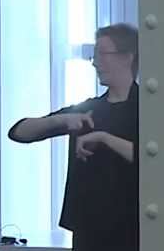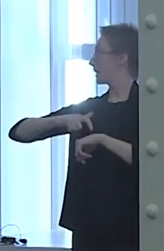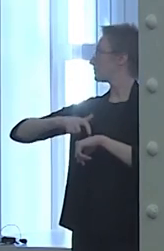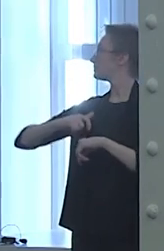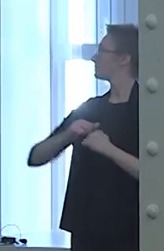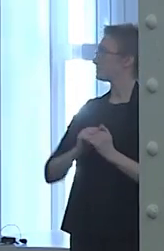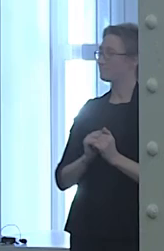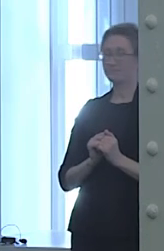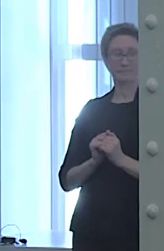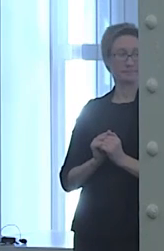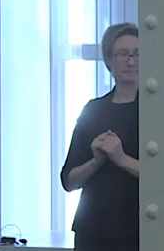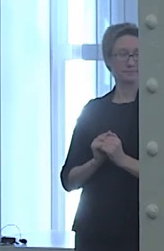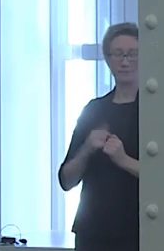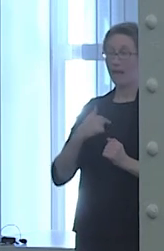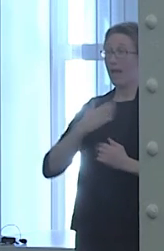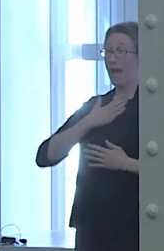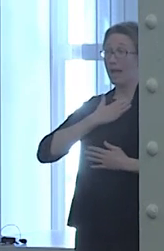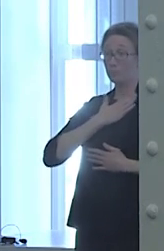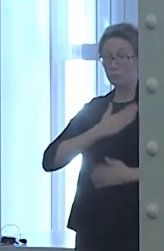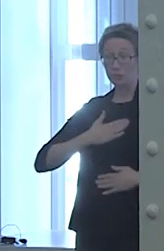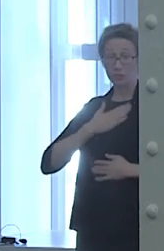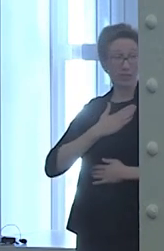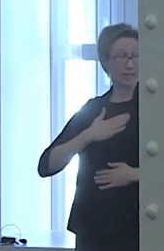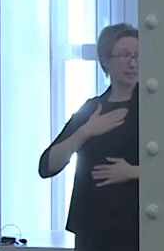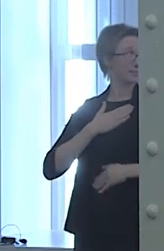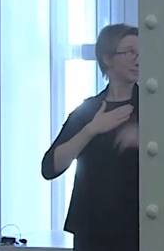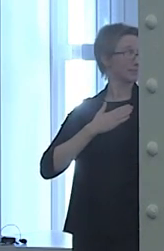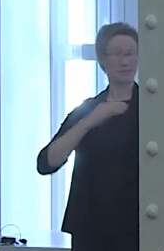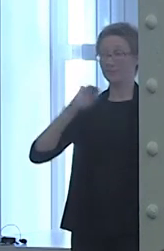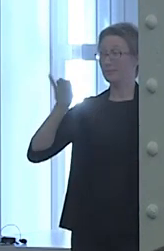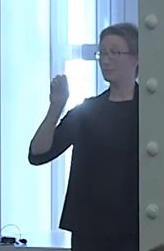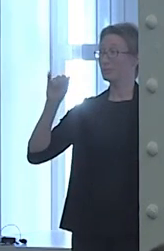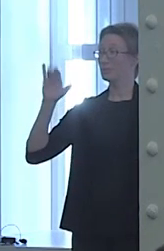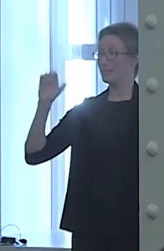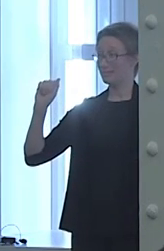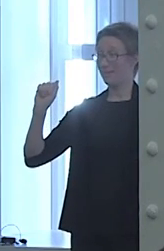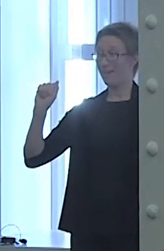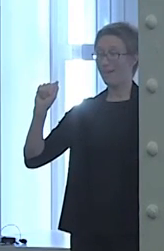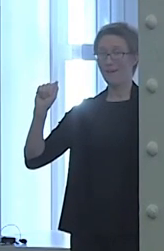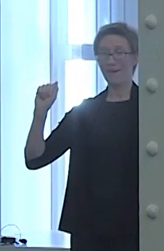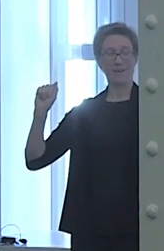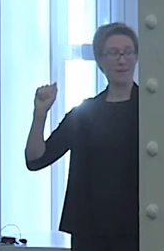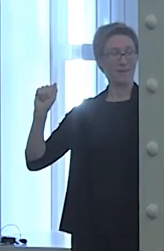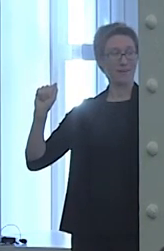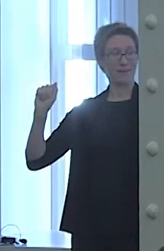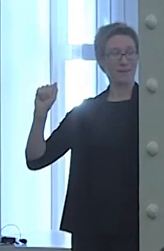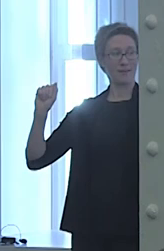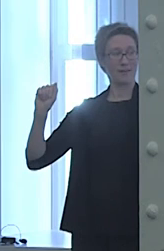I really do appreciate the fact that Jessica has given multiple ways of contacting her